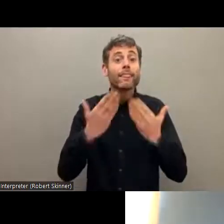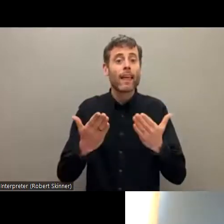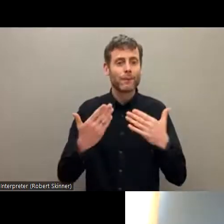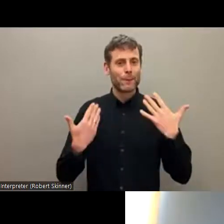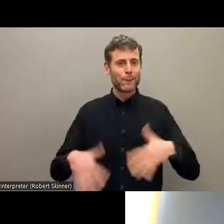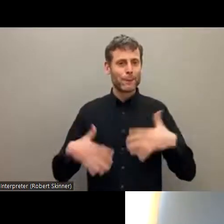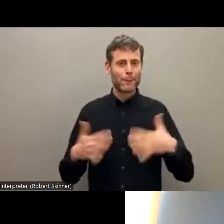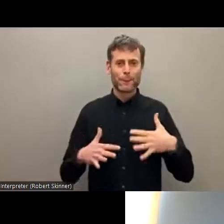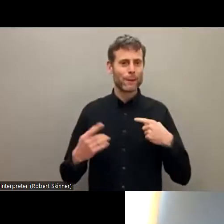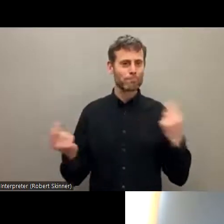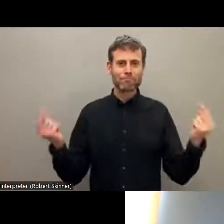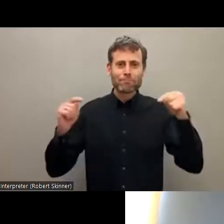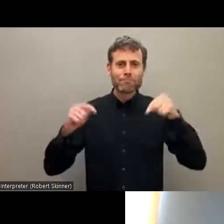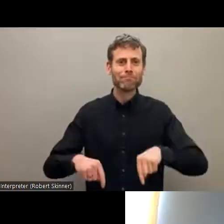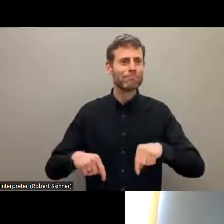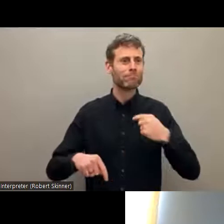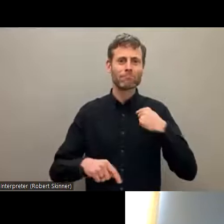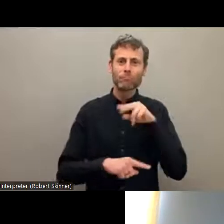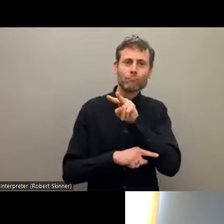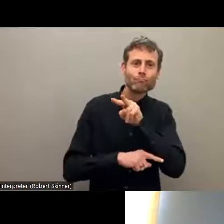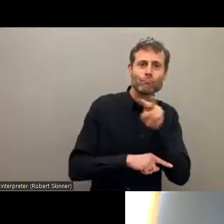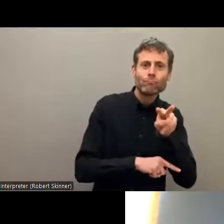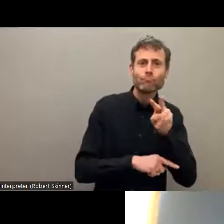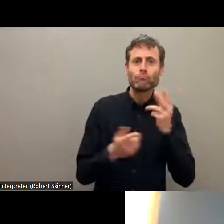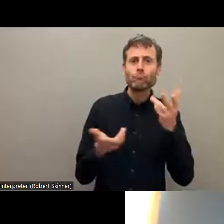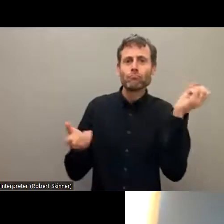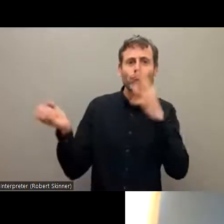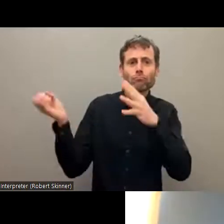here at the closure of this event. When